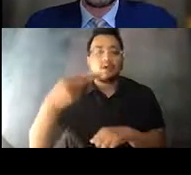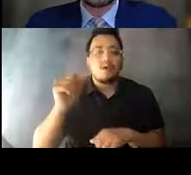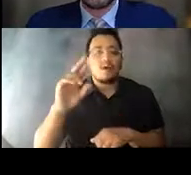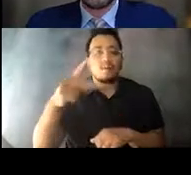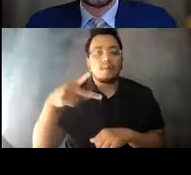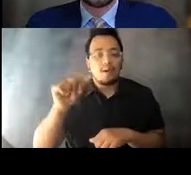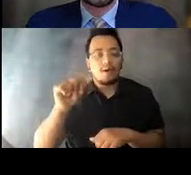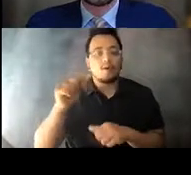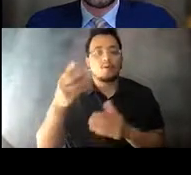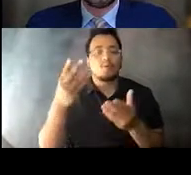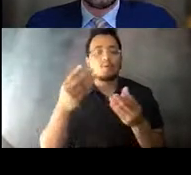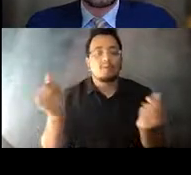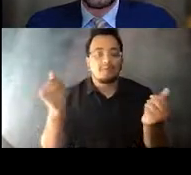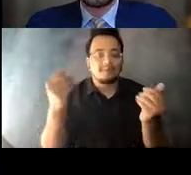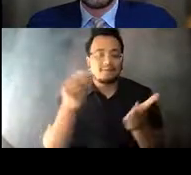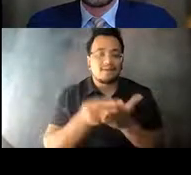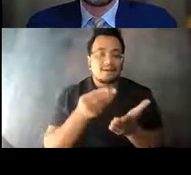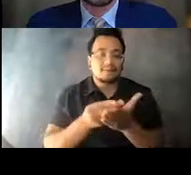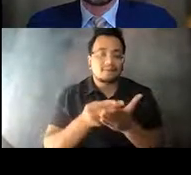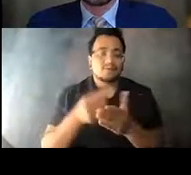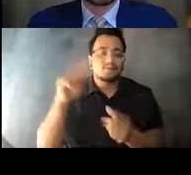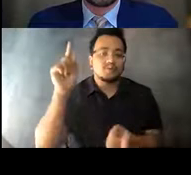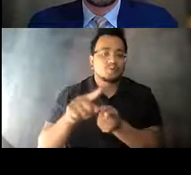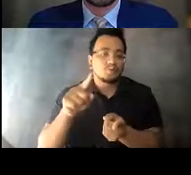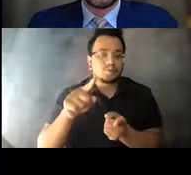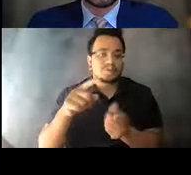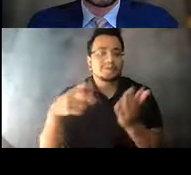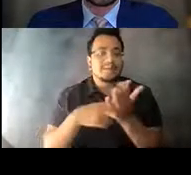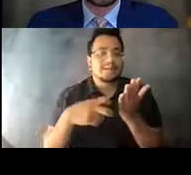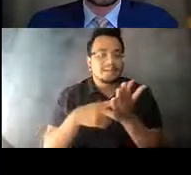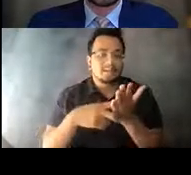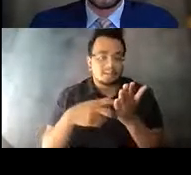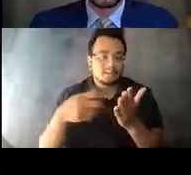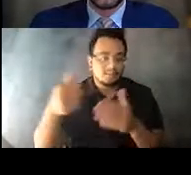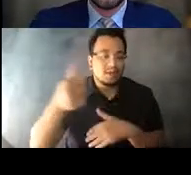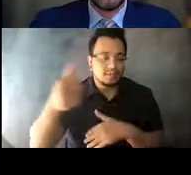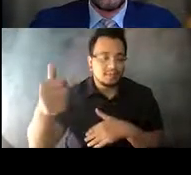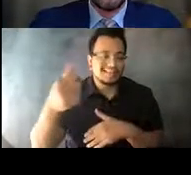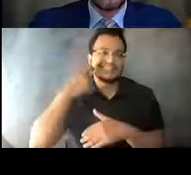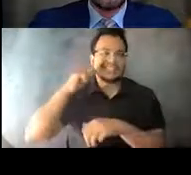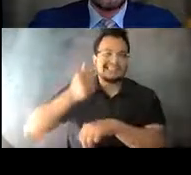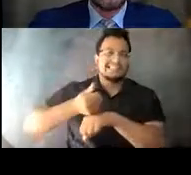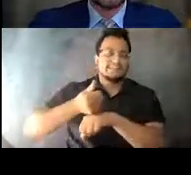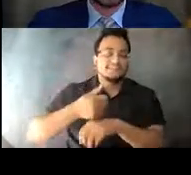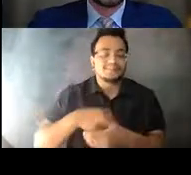the cost of a legislatively mandated fare increase that 14:33:08 was slated to take place just a few weeks ago so that will provide some relief